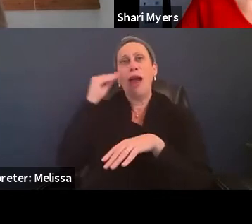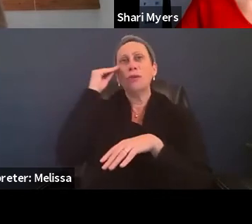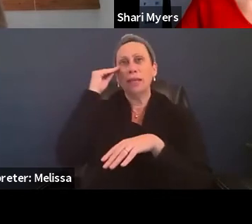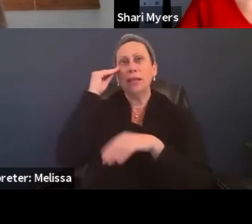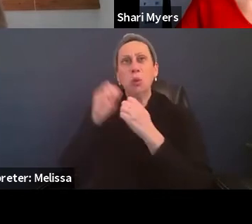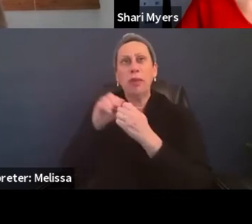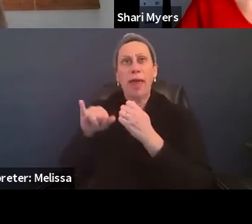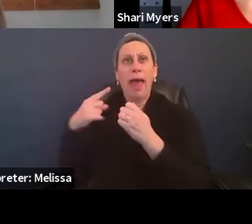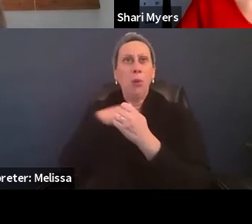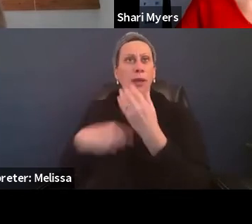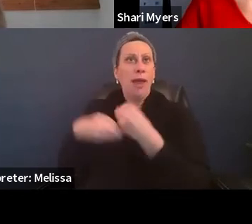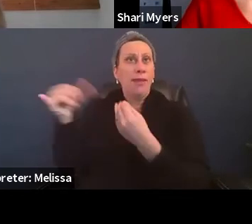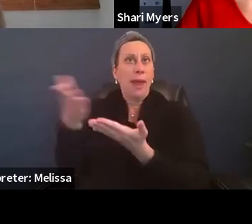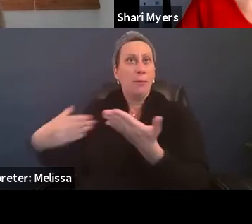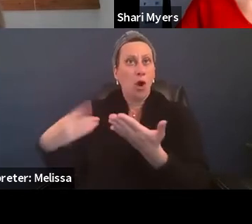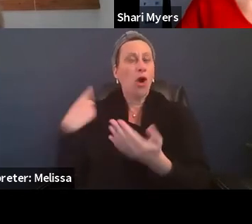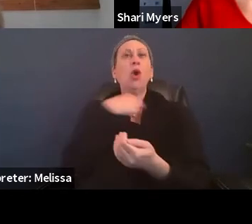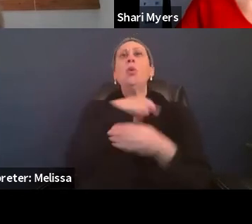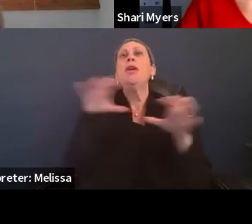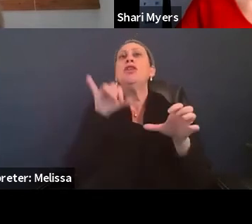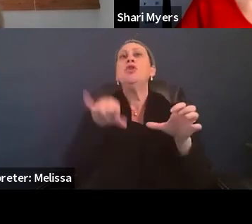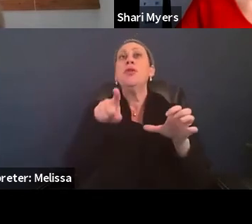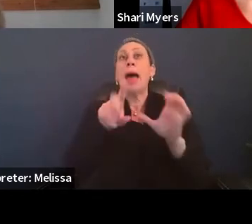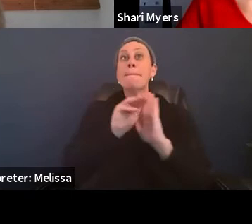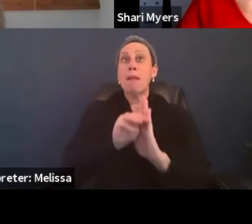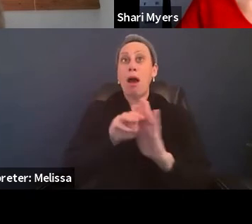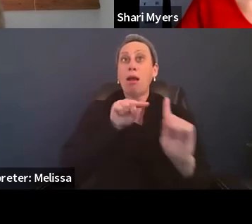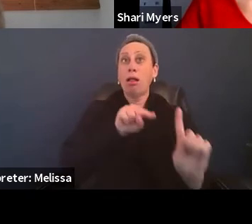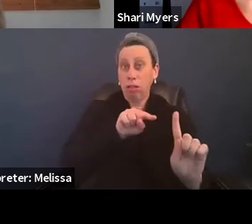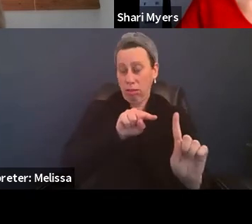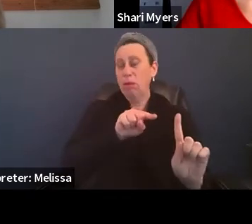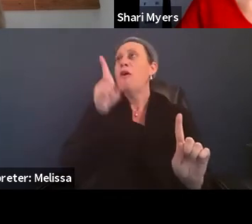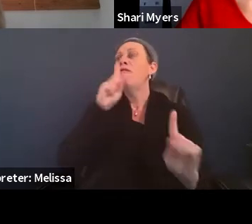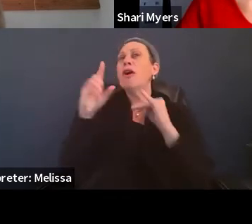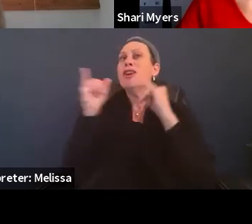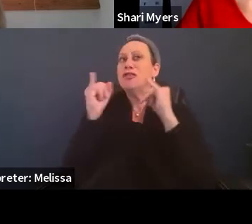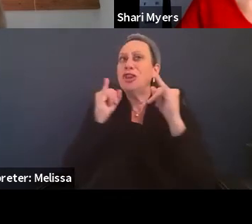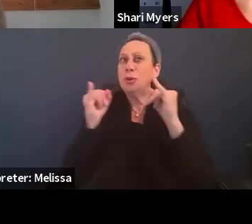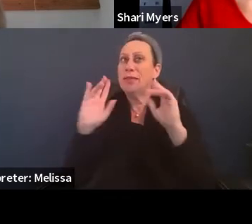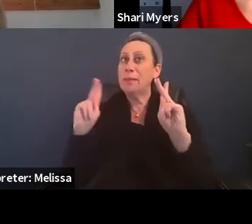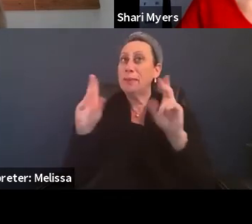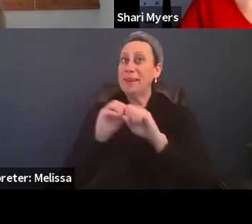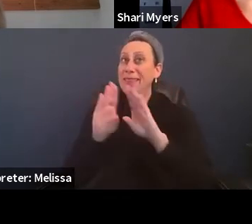And we do a C-MIST interview of the household to assist the household